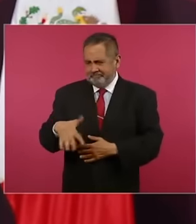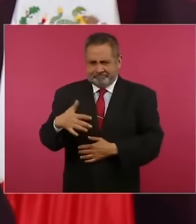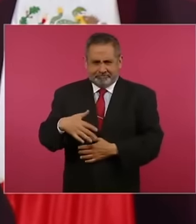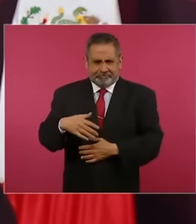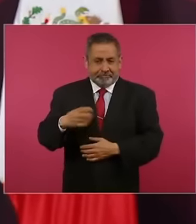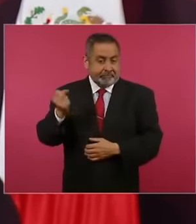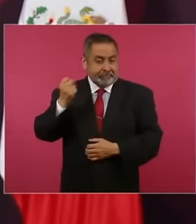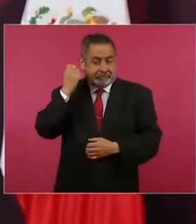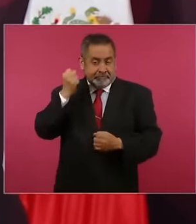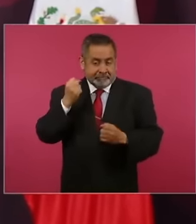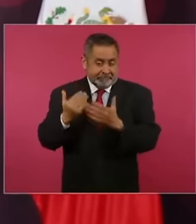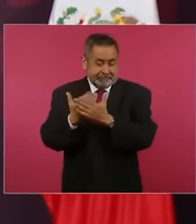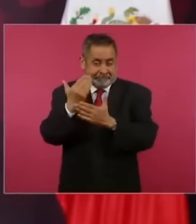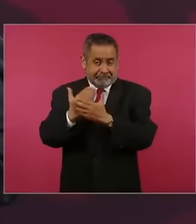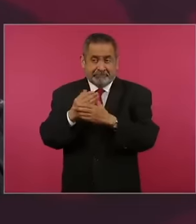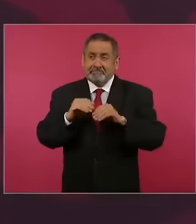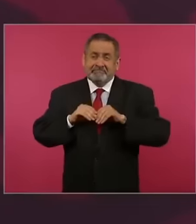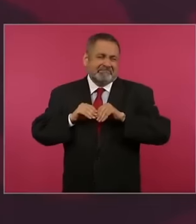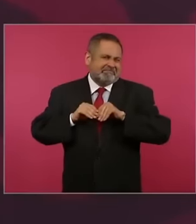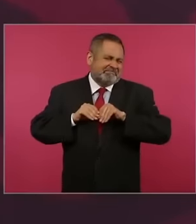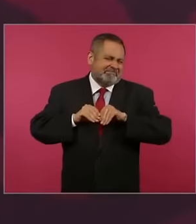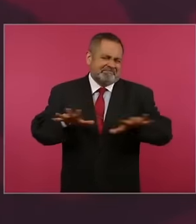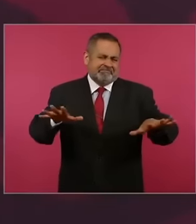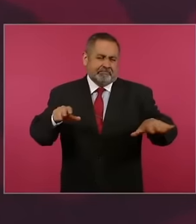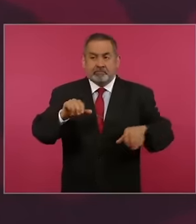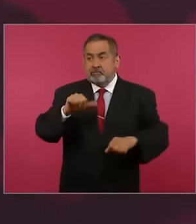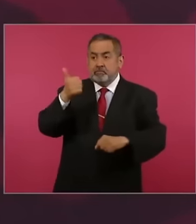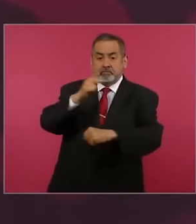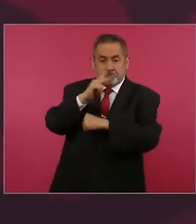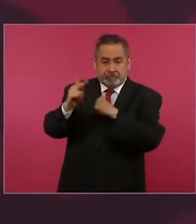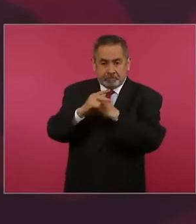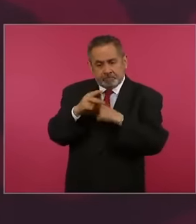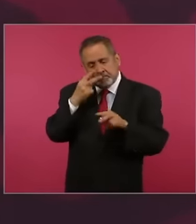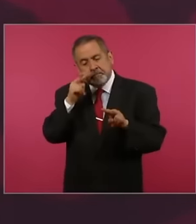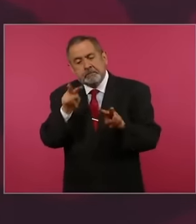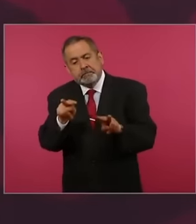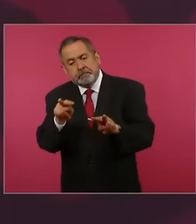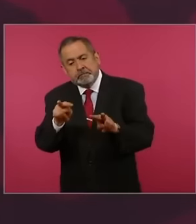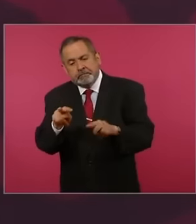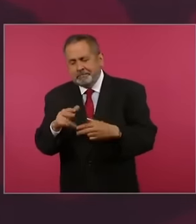they are seeing it everywhere even in Foreigners are